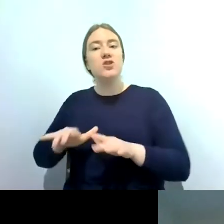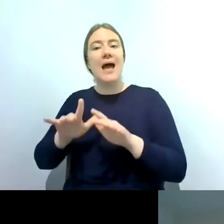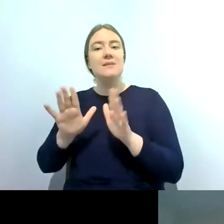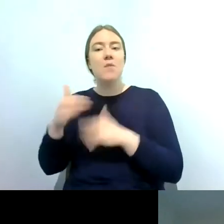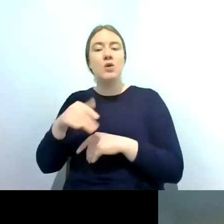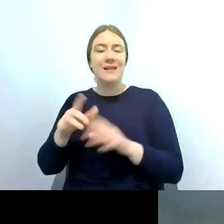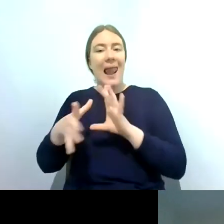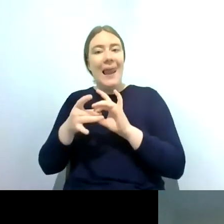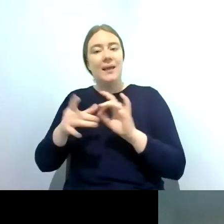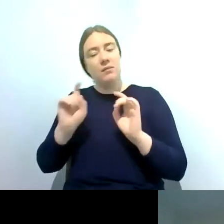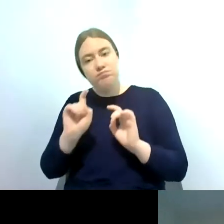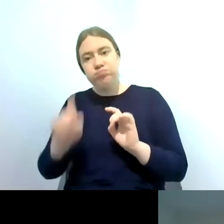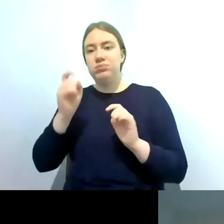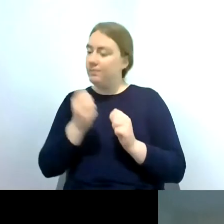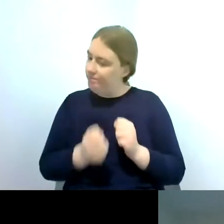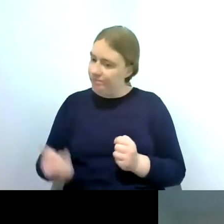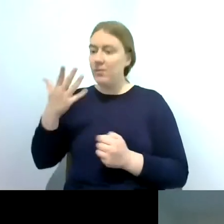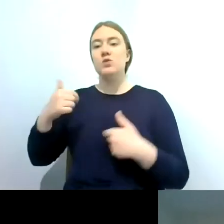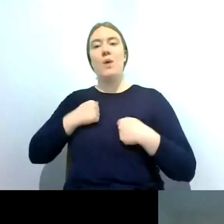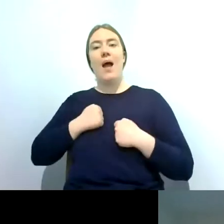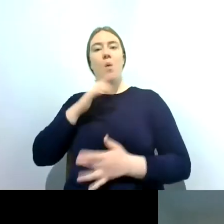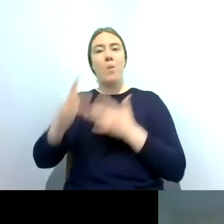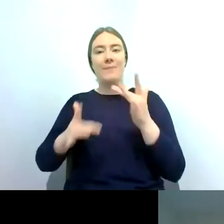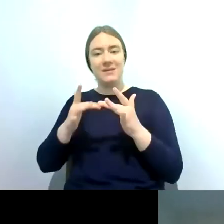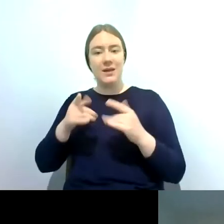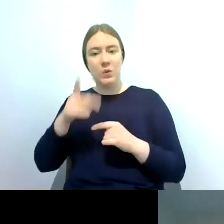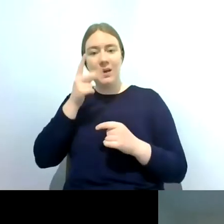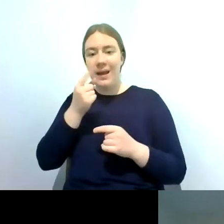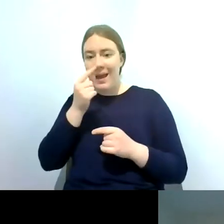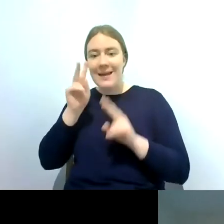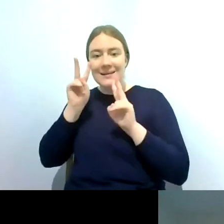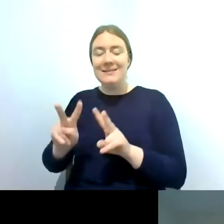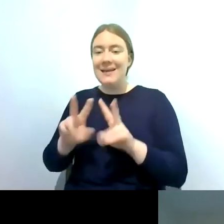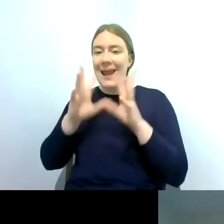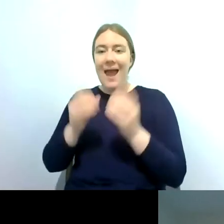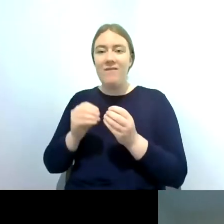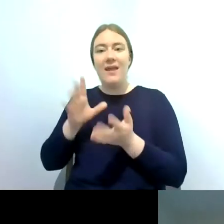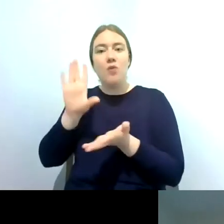which has some more details about those talks and links to those recordings as well if you want to